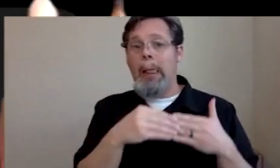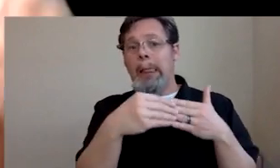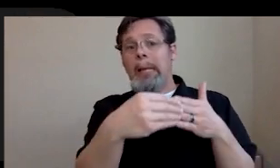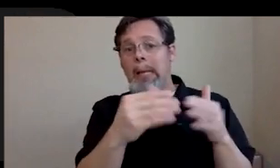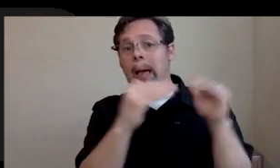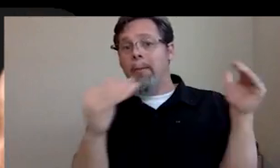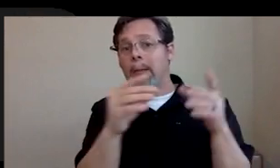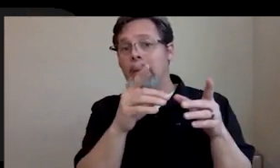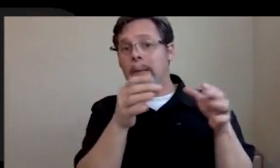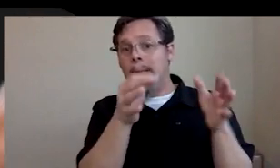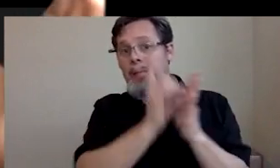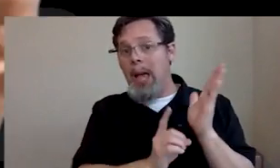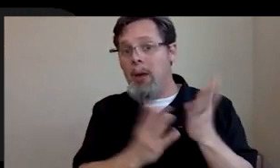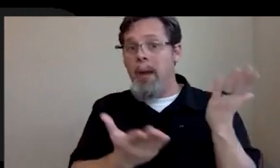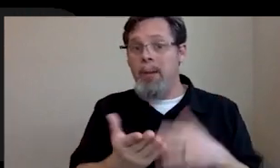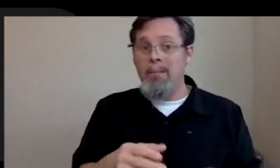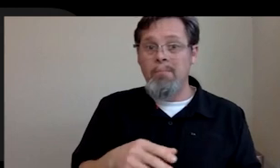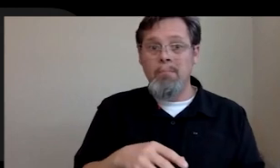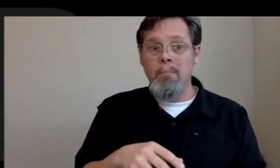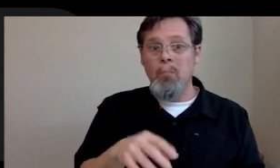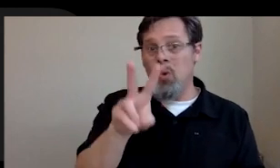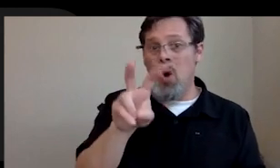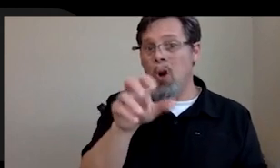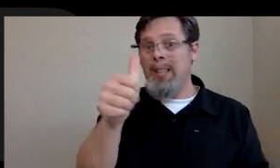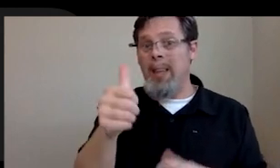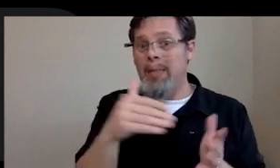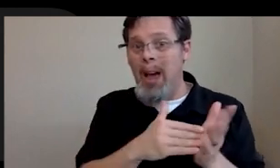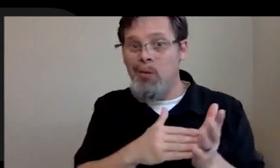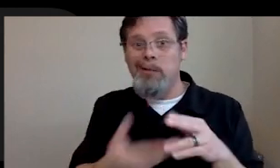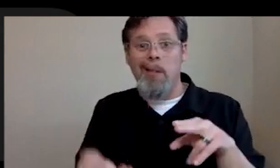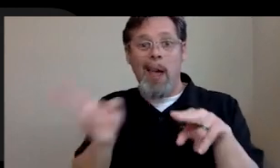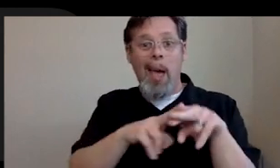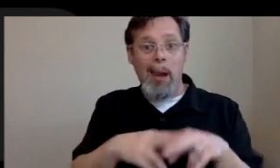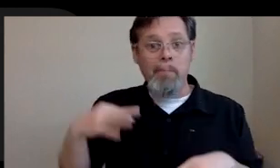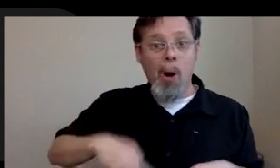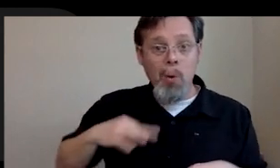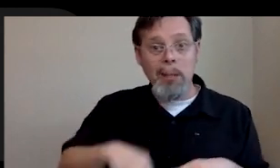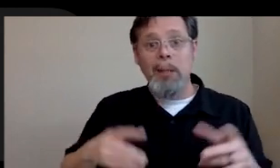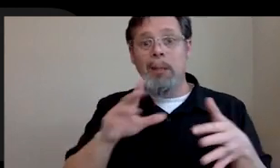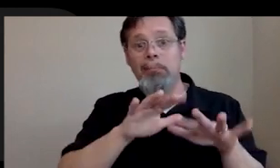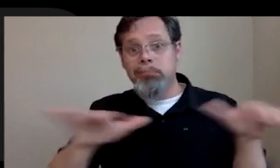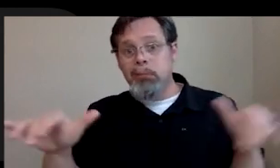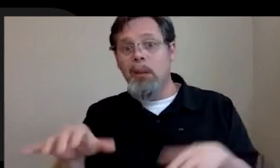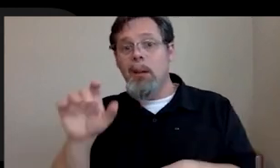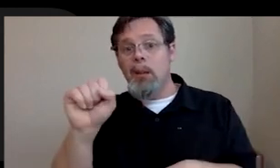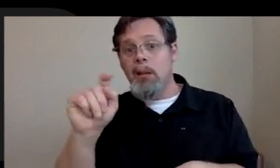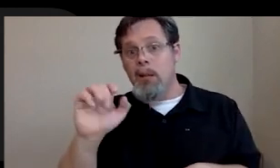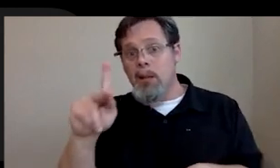make one hundred ninety two hundred two hundred ten. You start adding in bonuses for how well the game did and things like that. Stock options. The